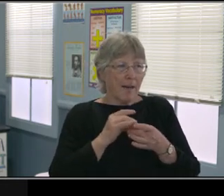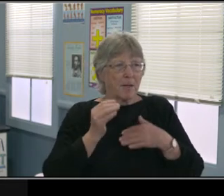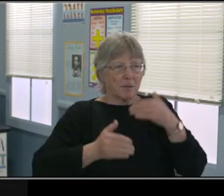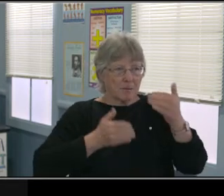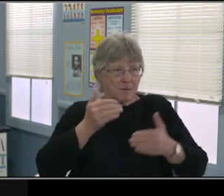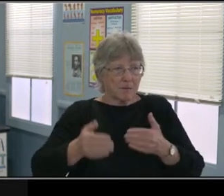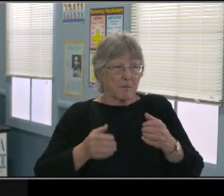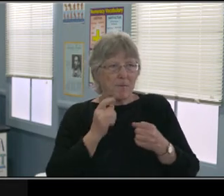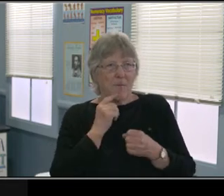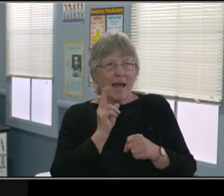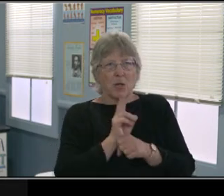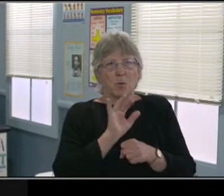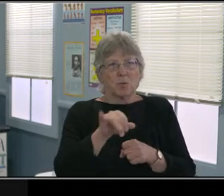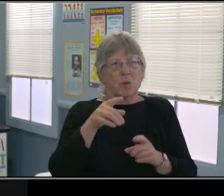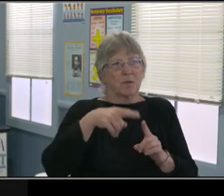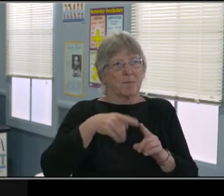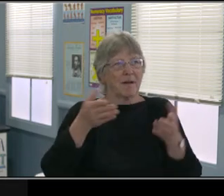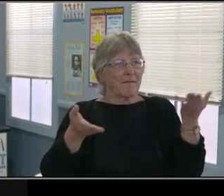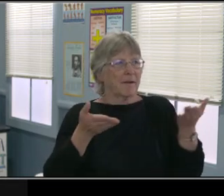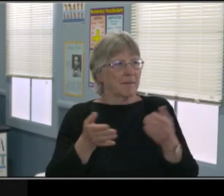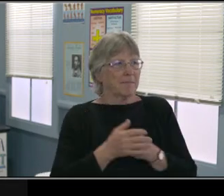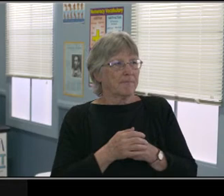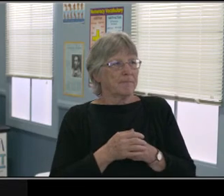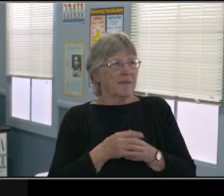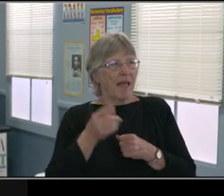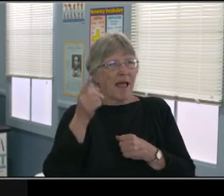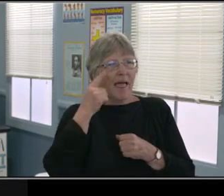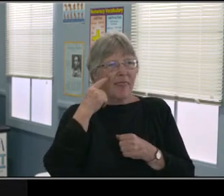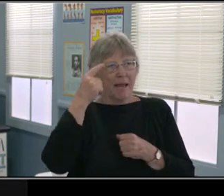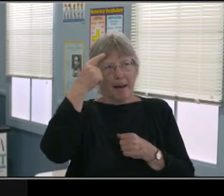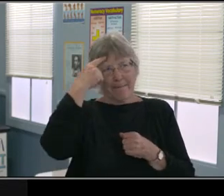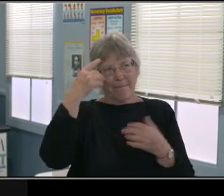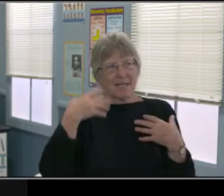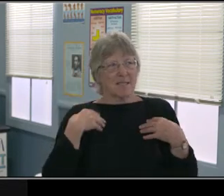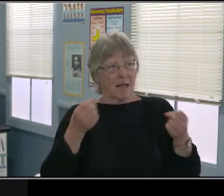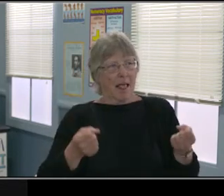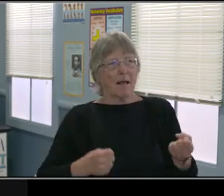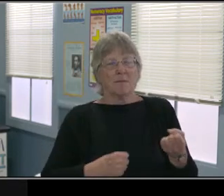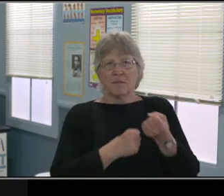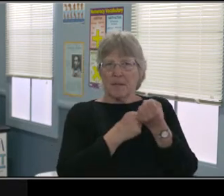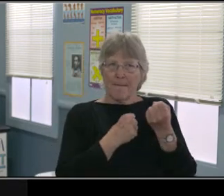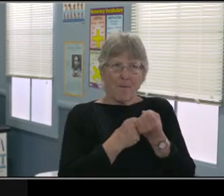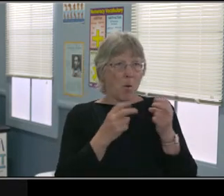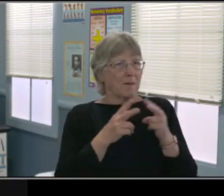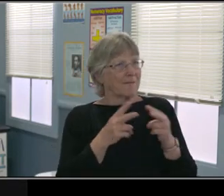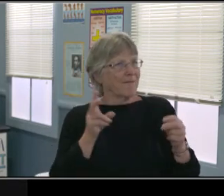because it takes so much more energy to deal with paying attention to visual information.